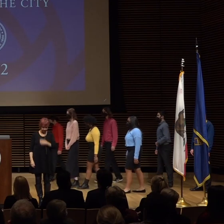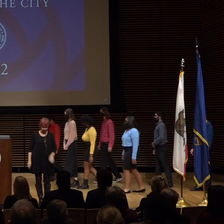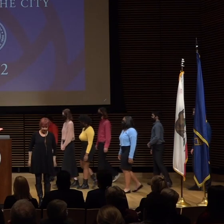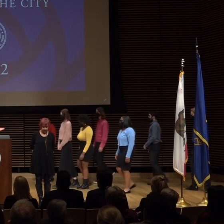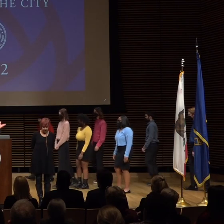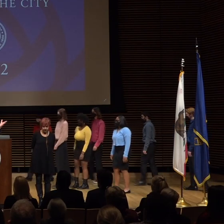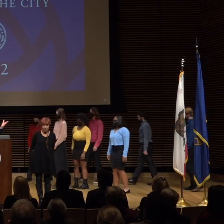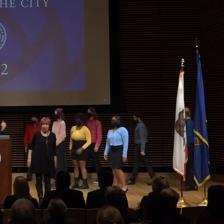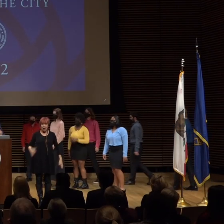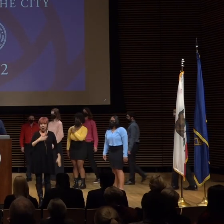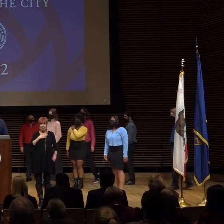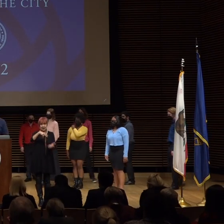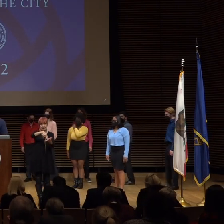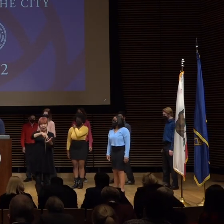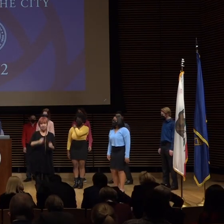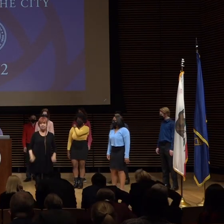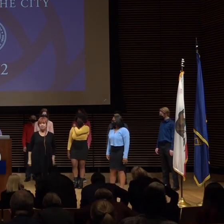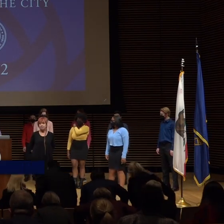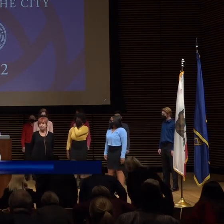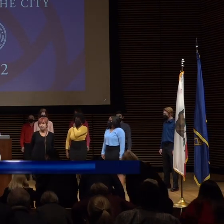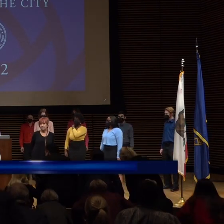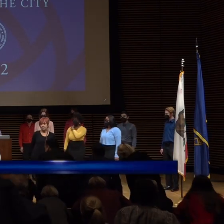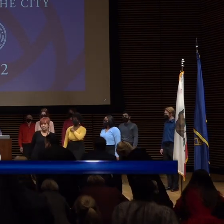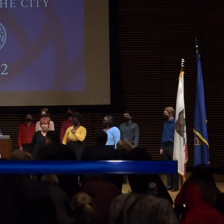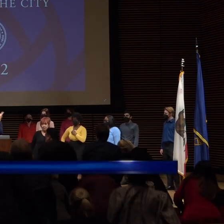please stand